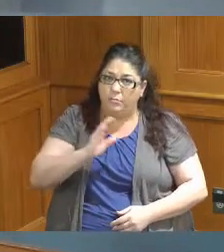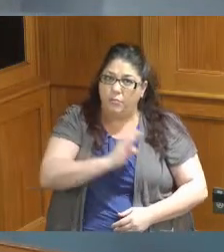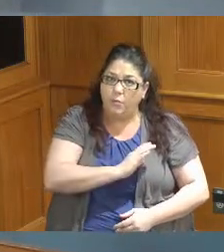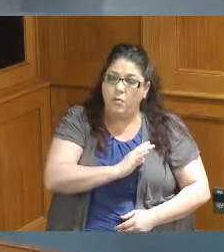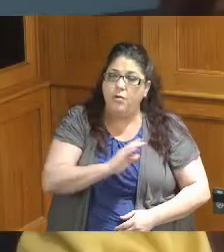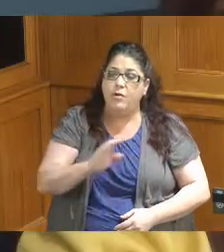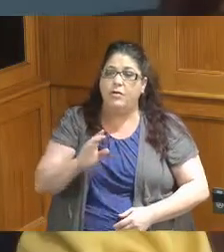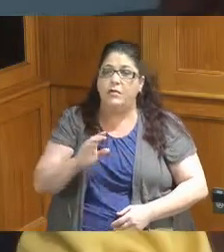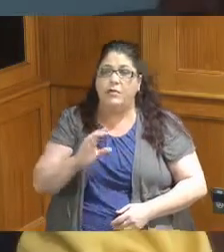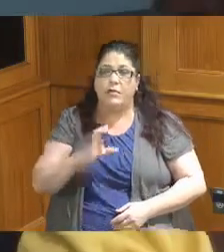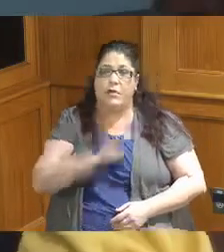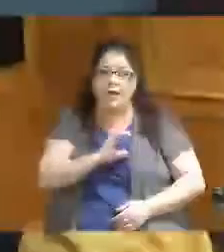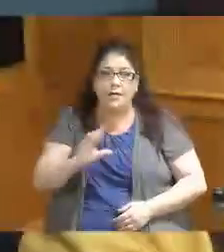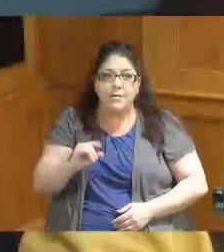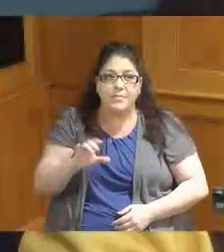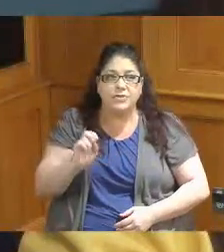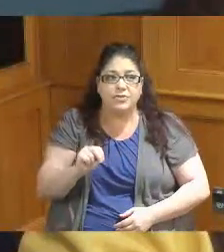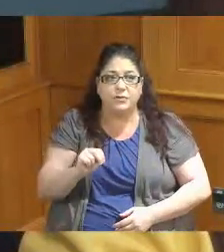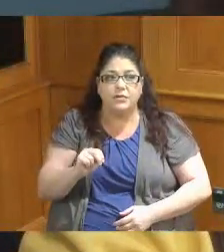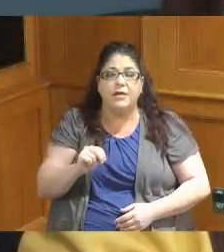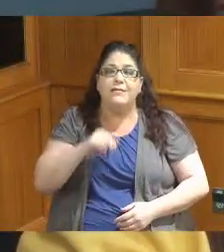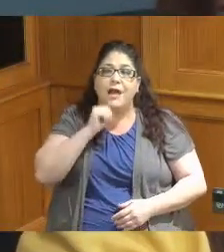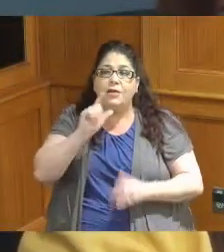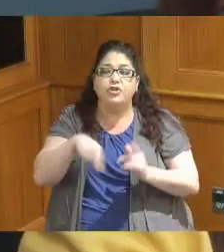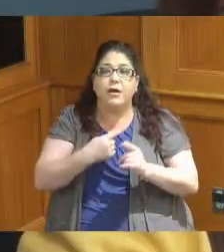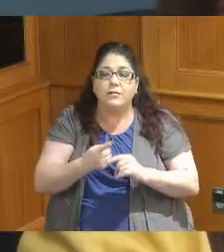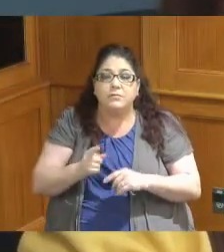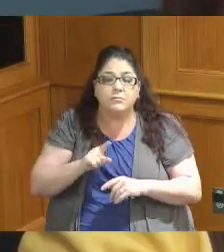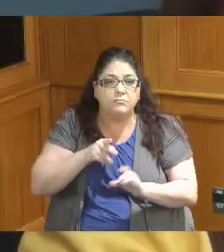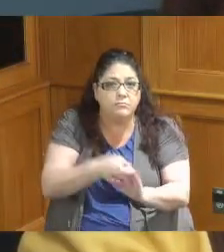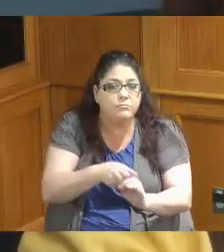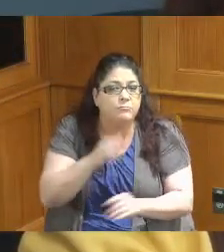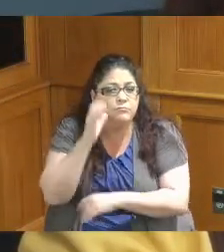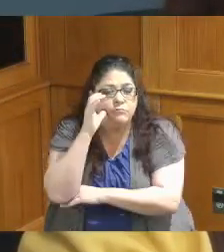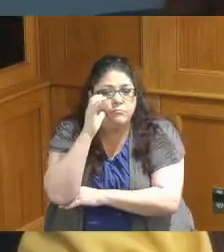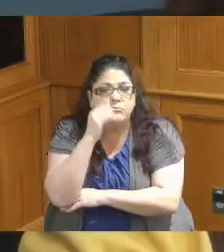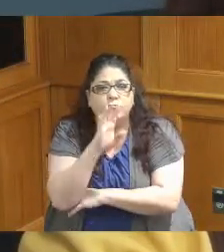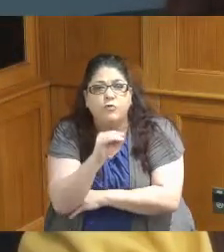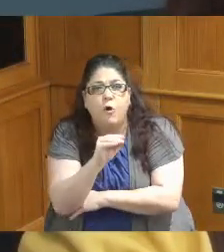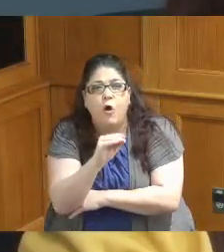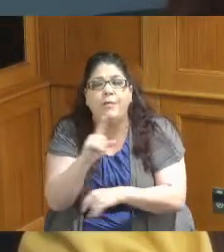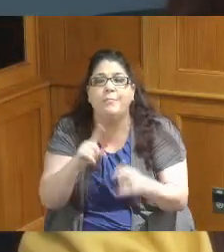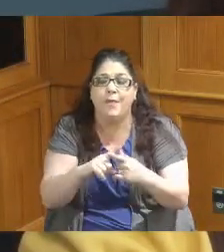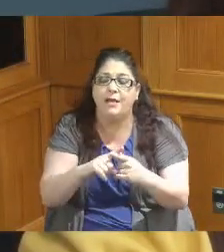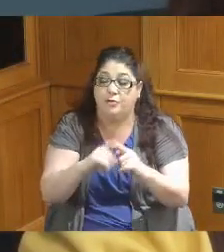just come and listen and and talk but you can take action and sometimes change the direction of the